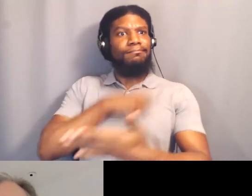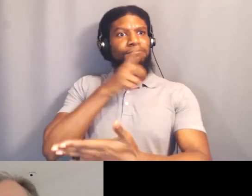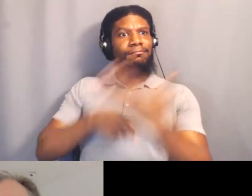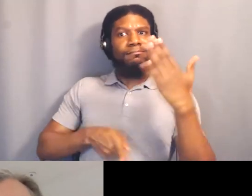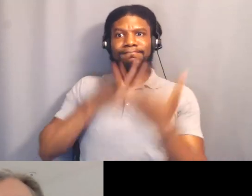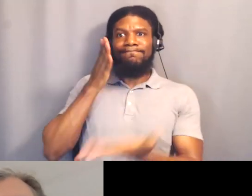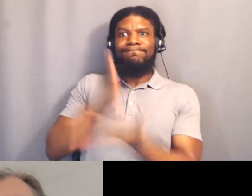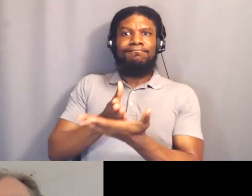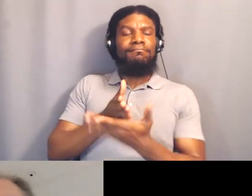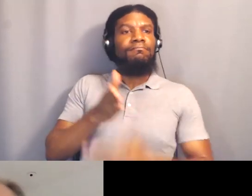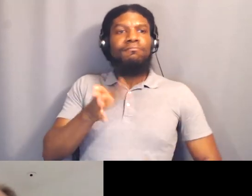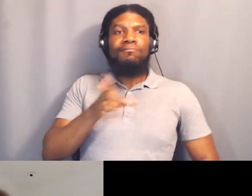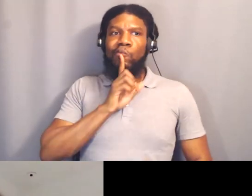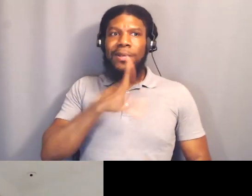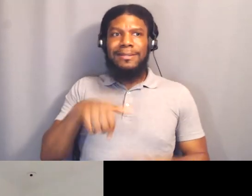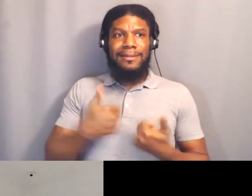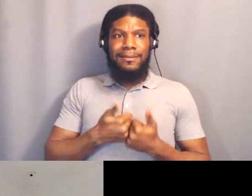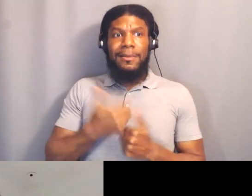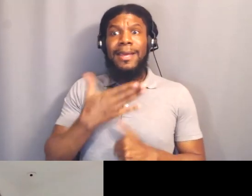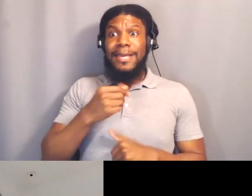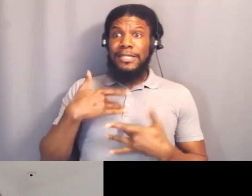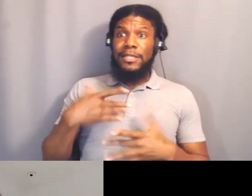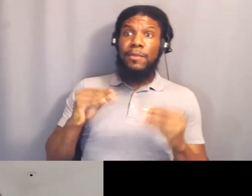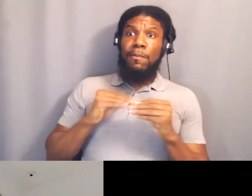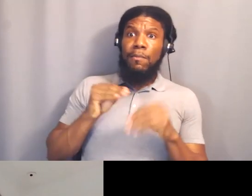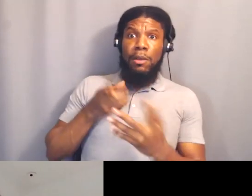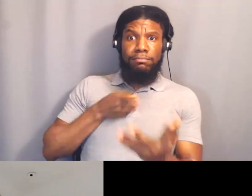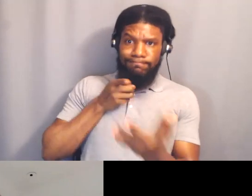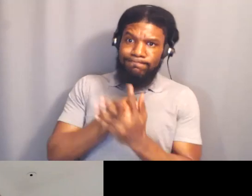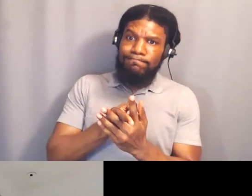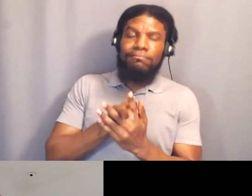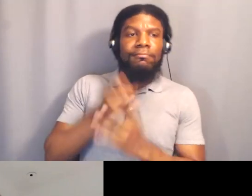than when you're speaking at a rally because they know and love and respect you.